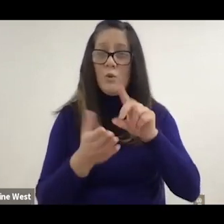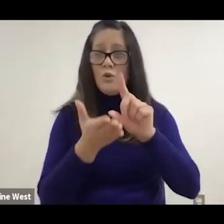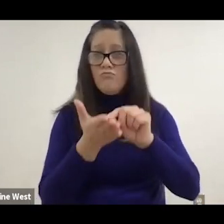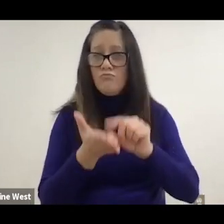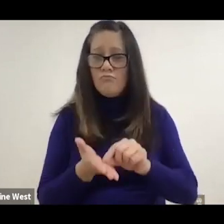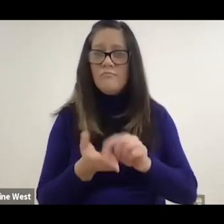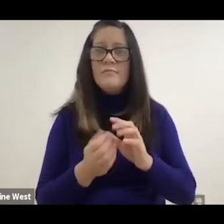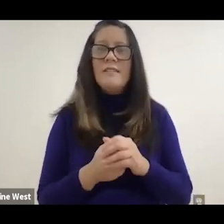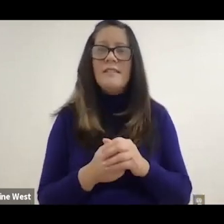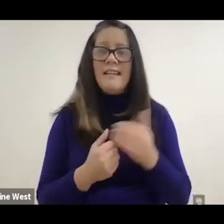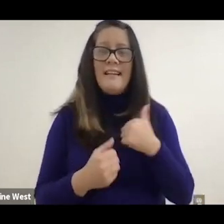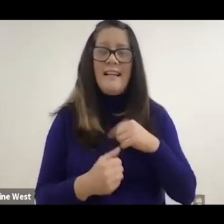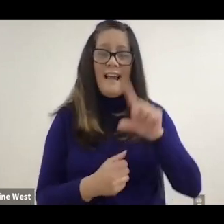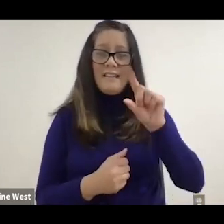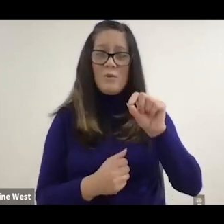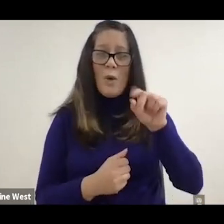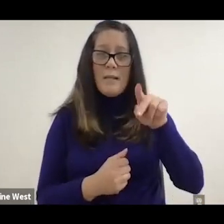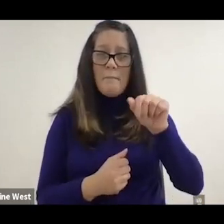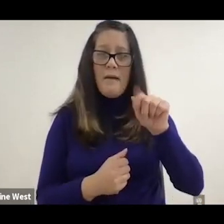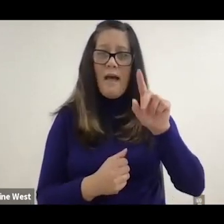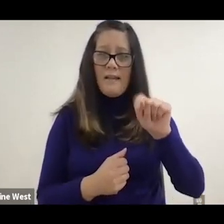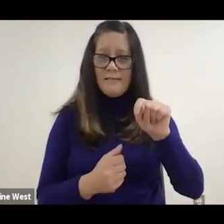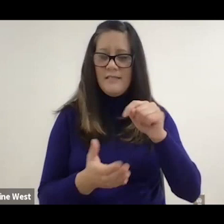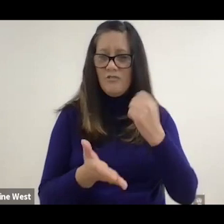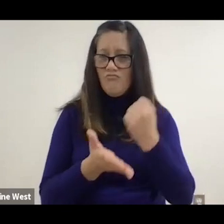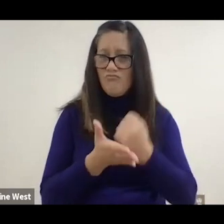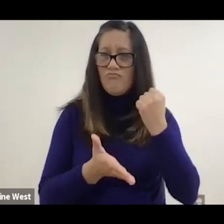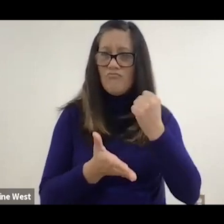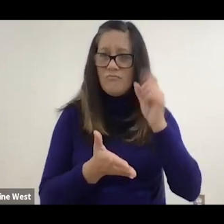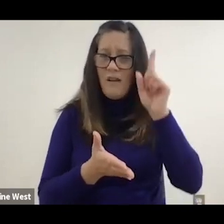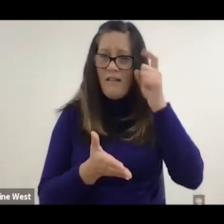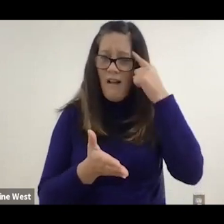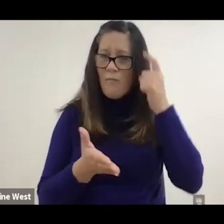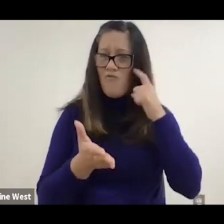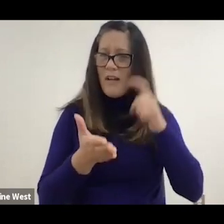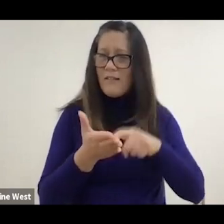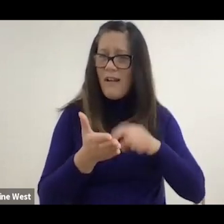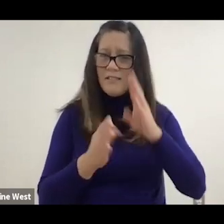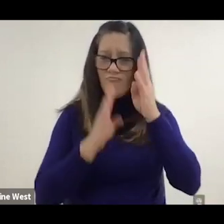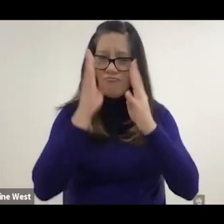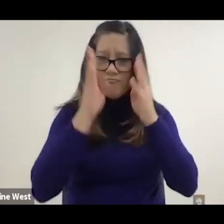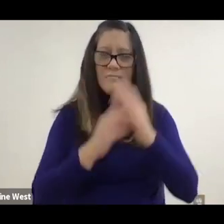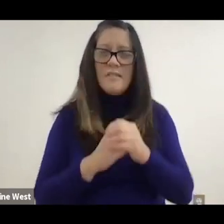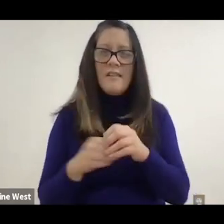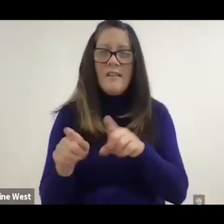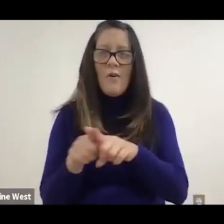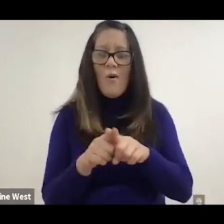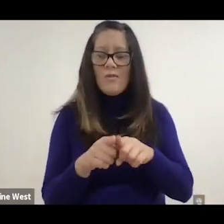He holds 20 patents. In 2013, Cooper was awarded the International Paralympic Scientific